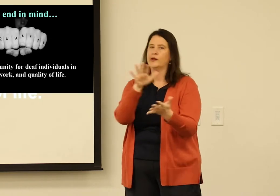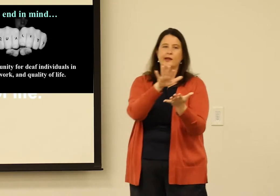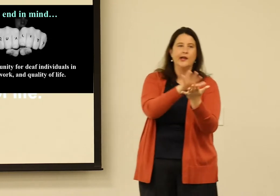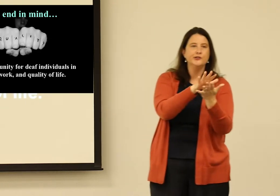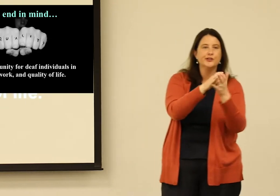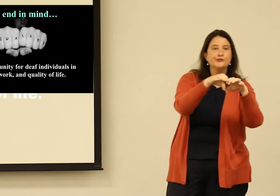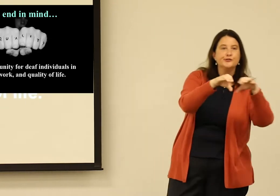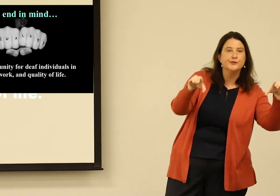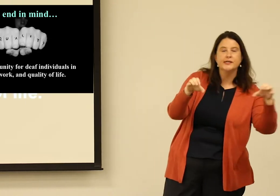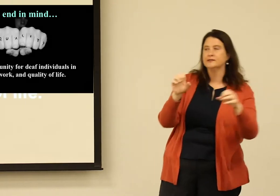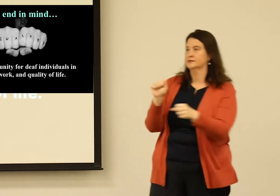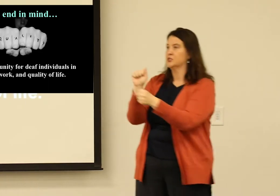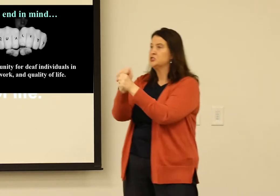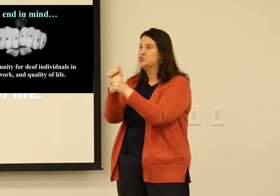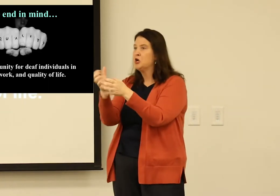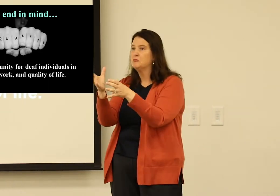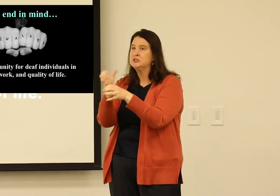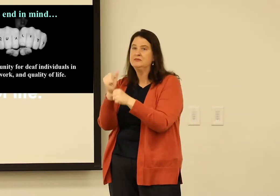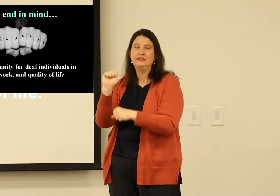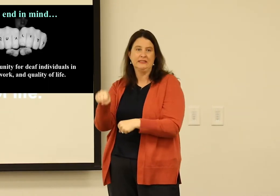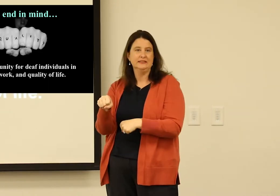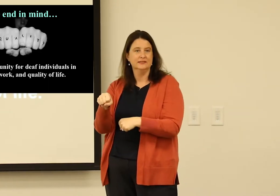and how important it is. So it's not just degree,